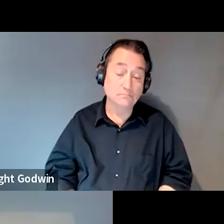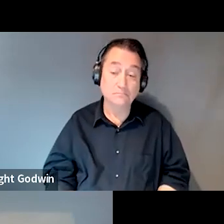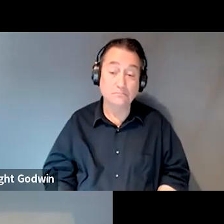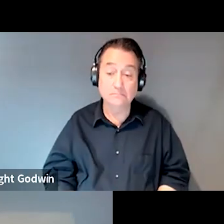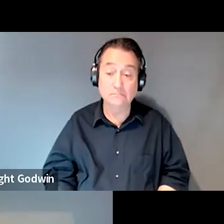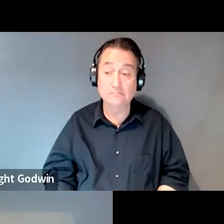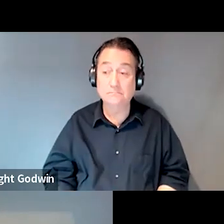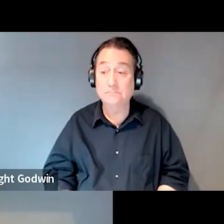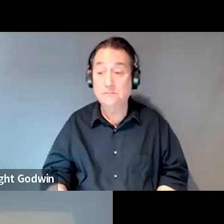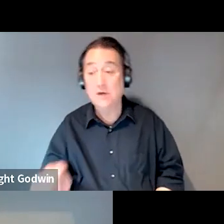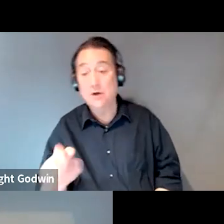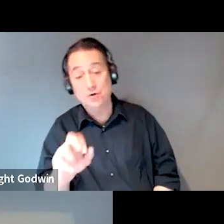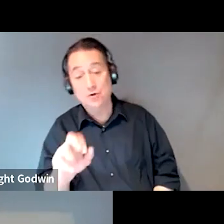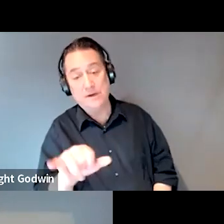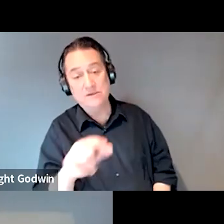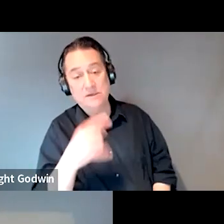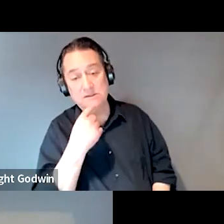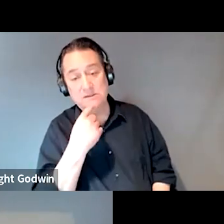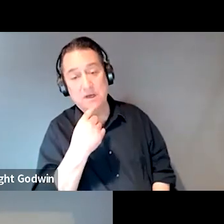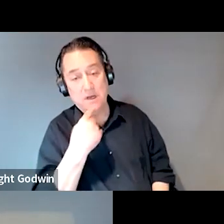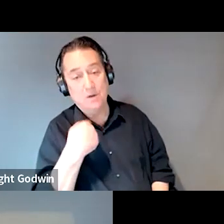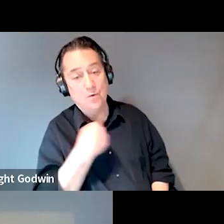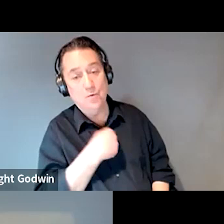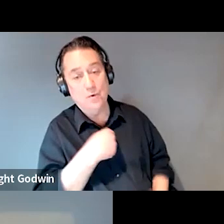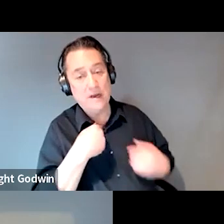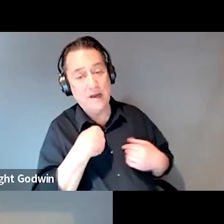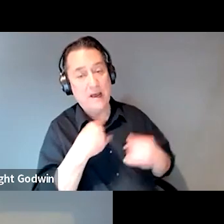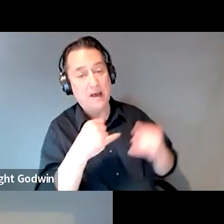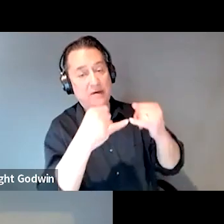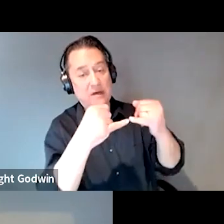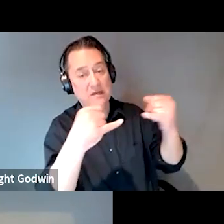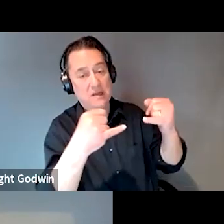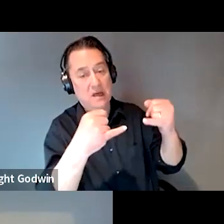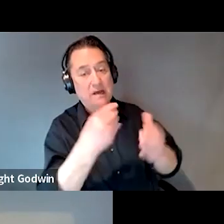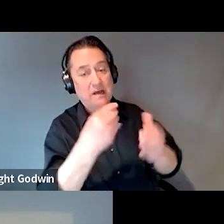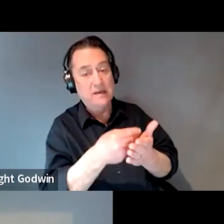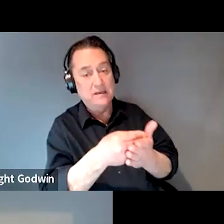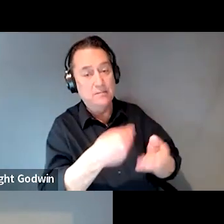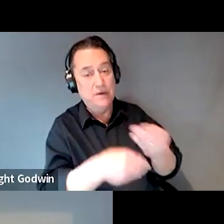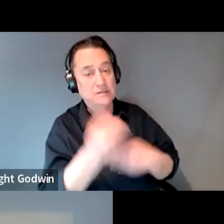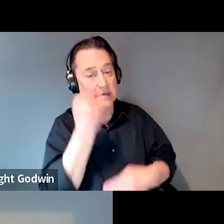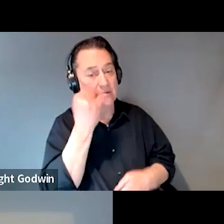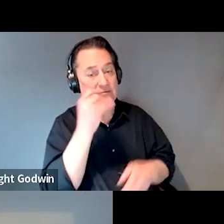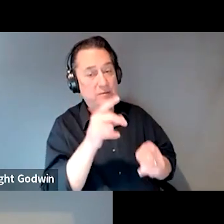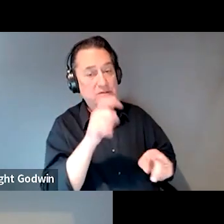Yeah, like Traci said, we do have a line item in our budget in case someone needs to be sent for that.